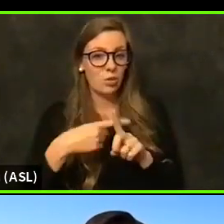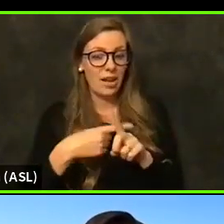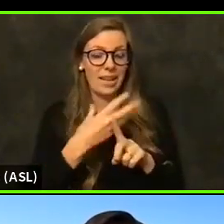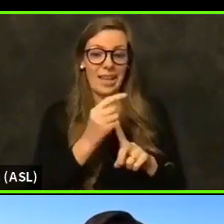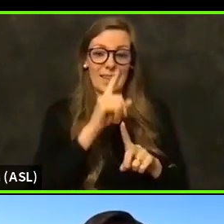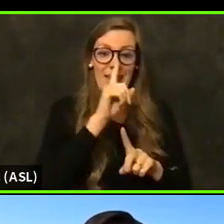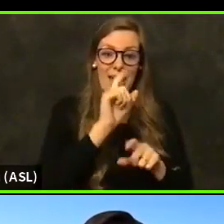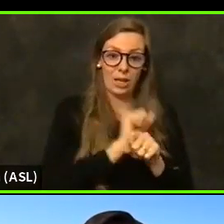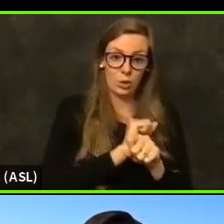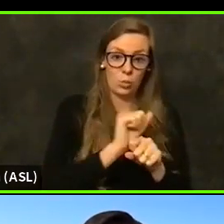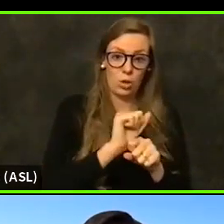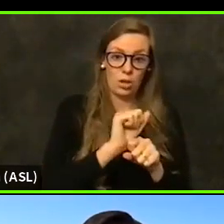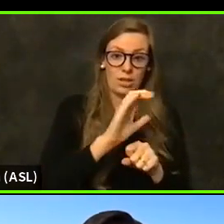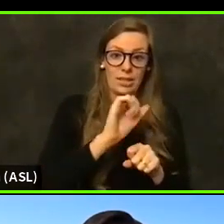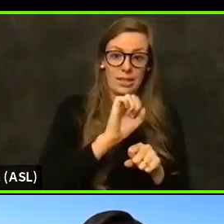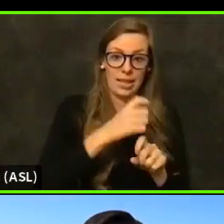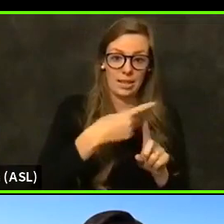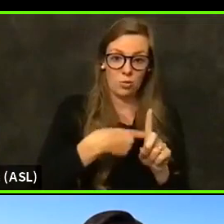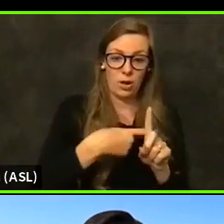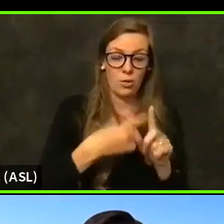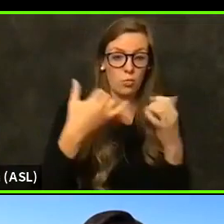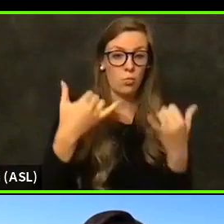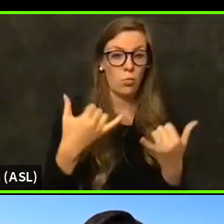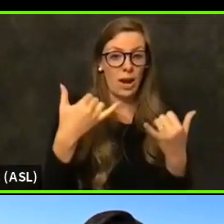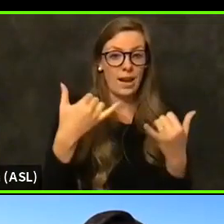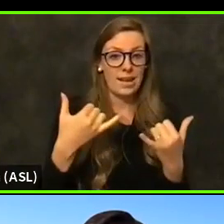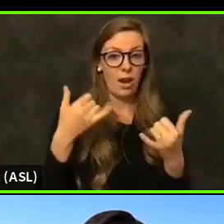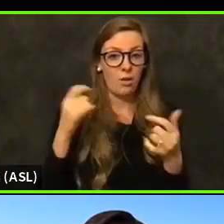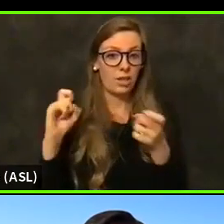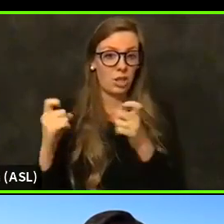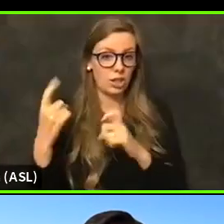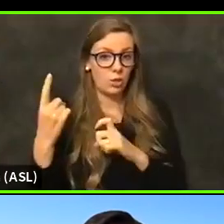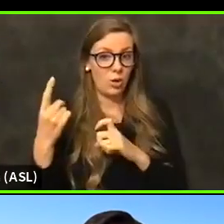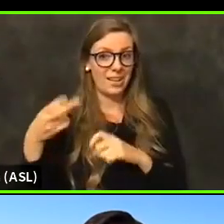And right now, or just in case rate is actually higher than our actual case rate.